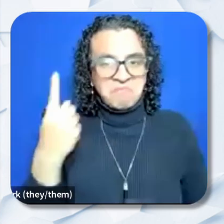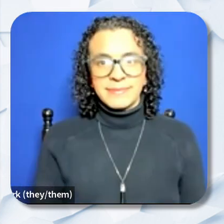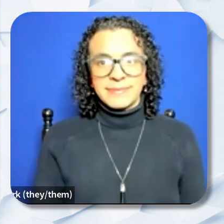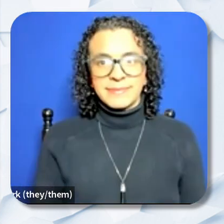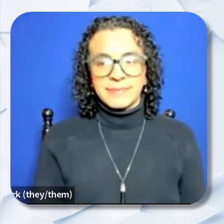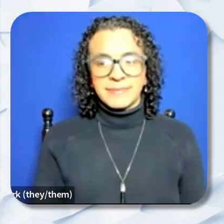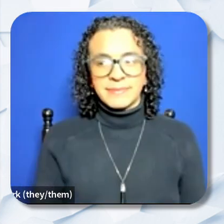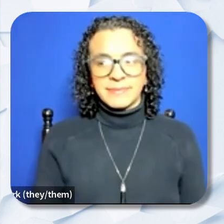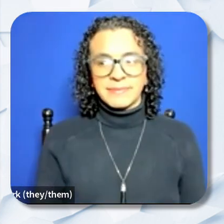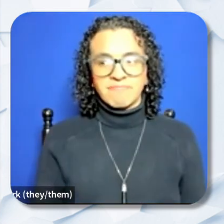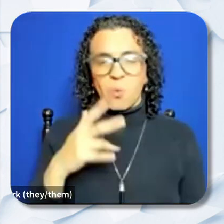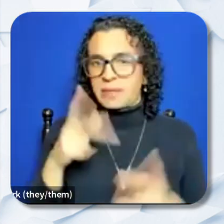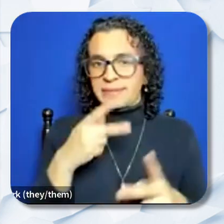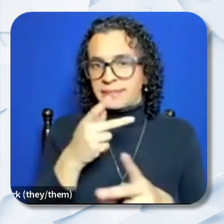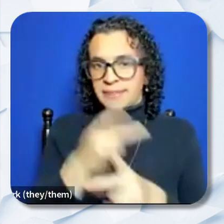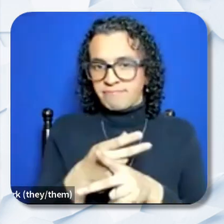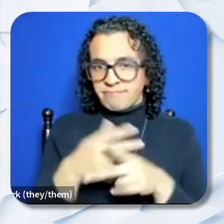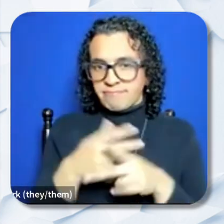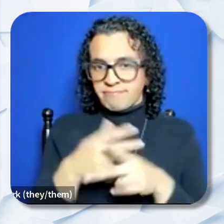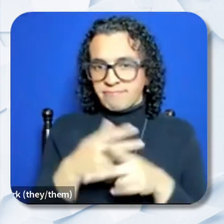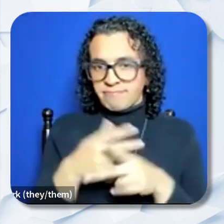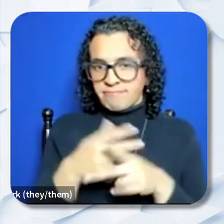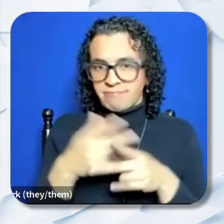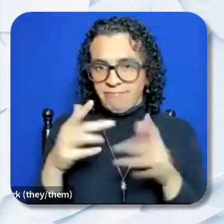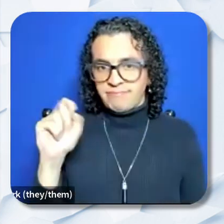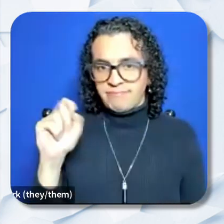What types of metrics are you looking for in the Capacity Builder Leads. Can you